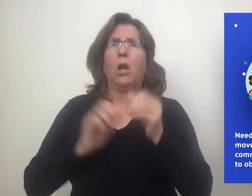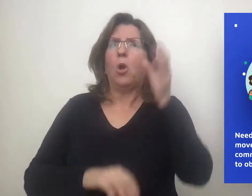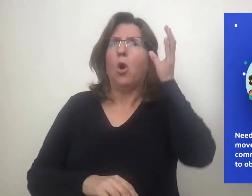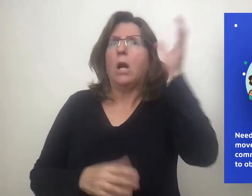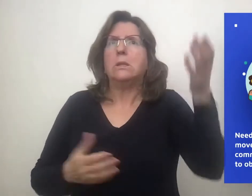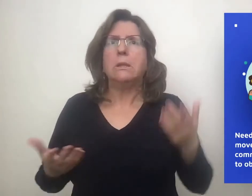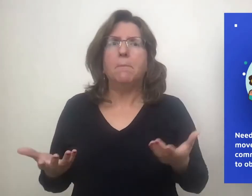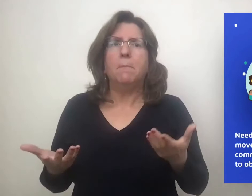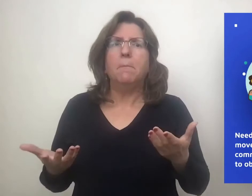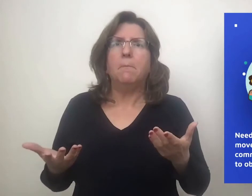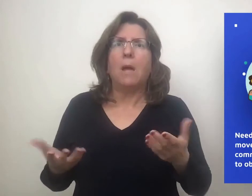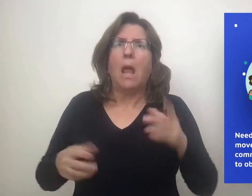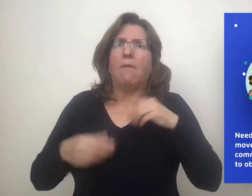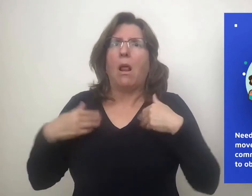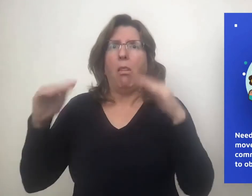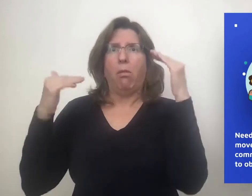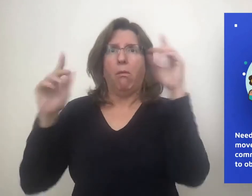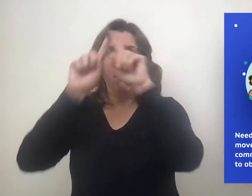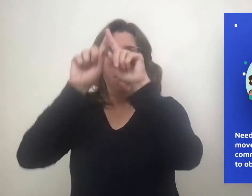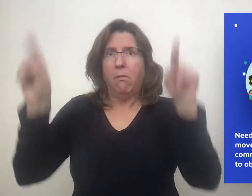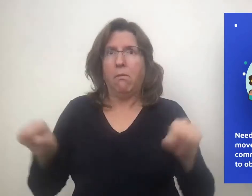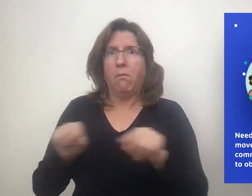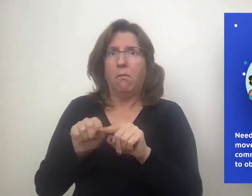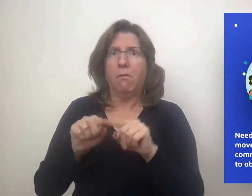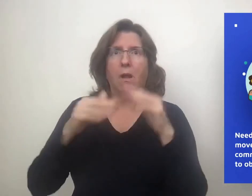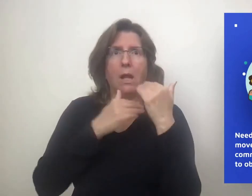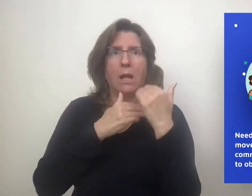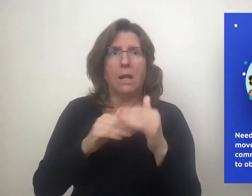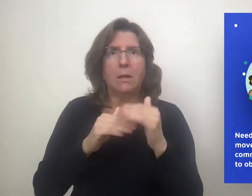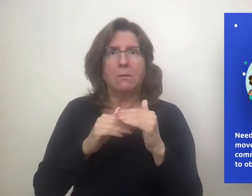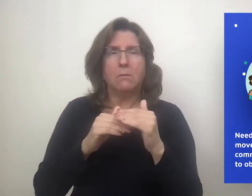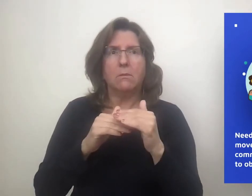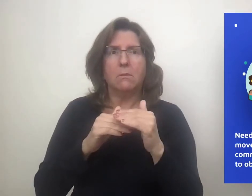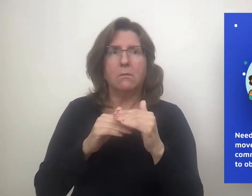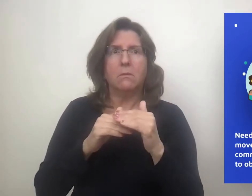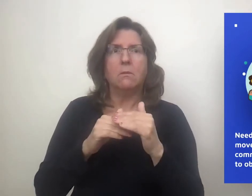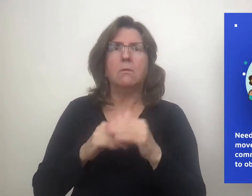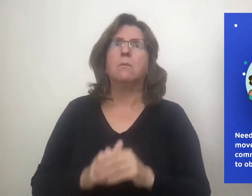The two-dimensional, rectangular screen dampens the natural dynamics of the language.